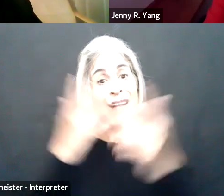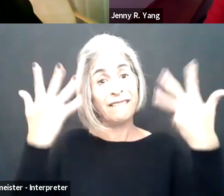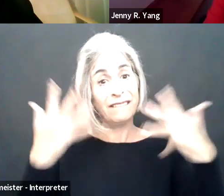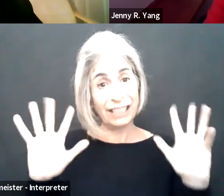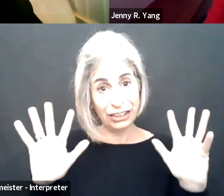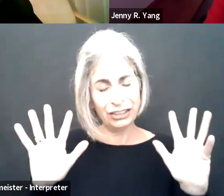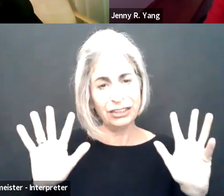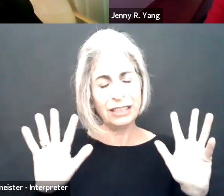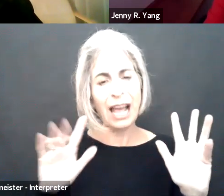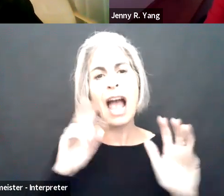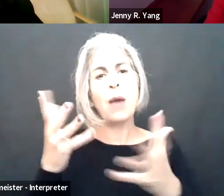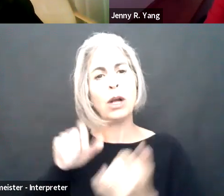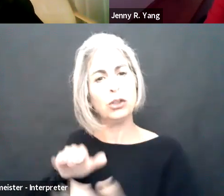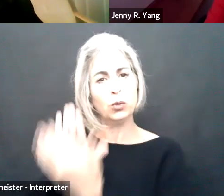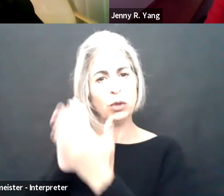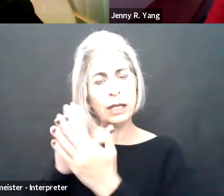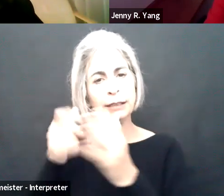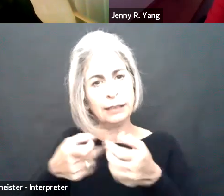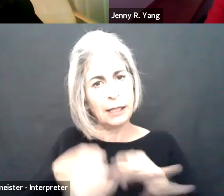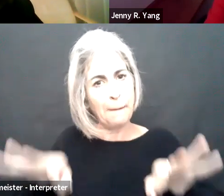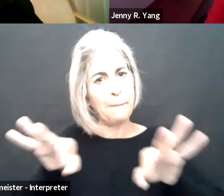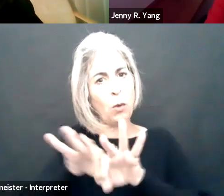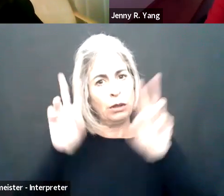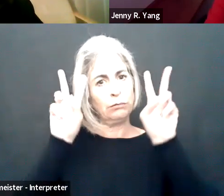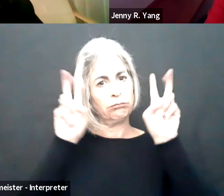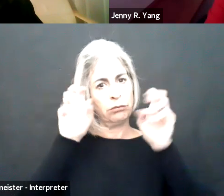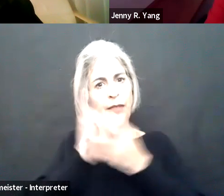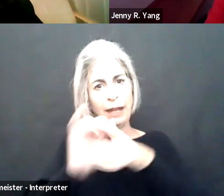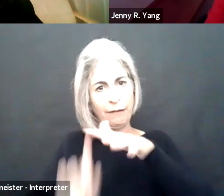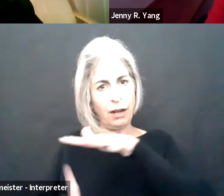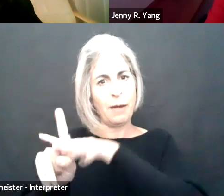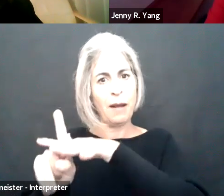think about returning to work after the pandemic. And I just wanted to address some of the